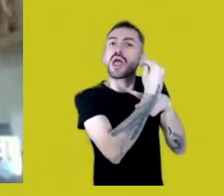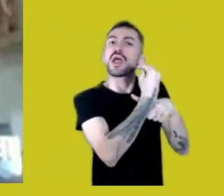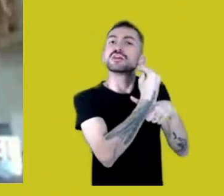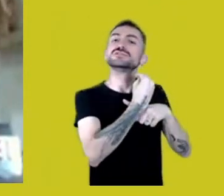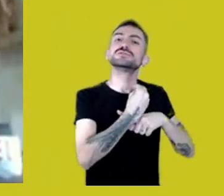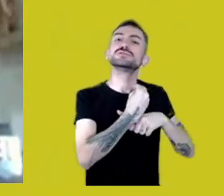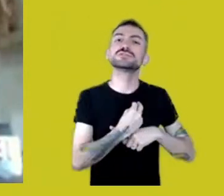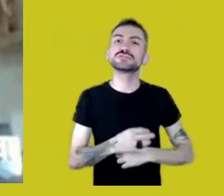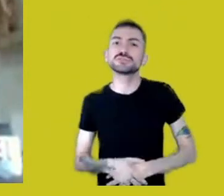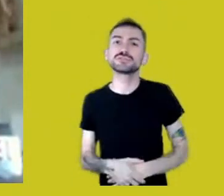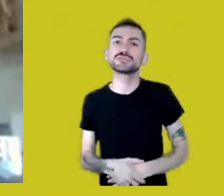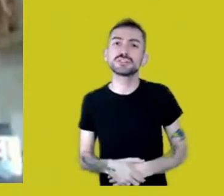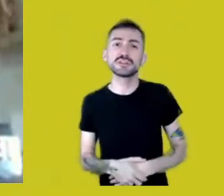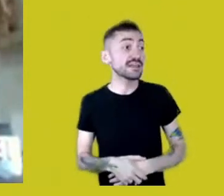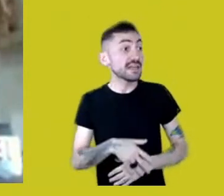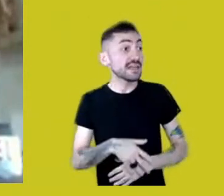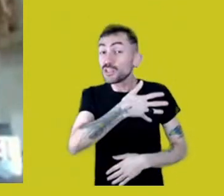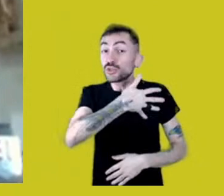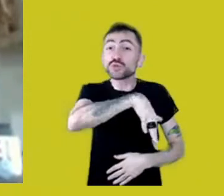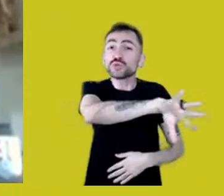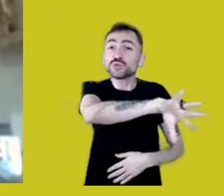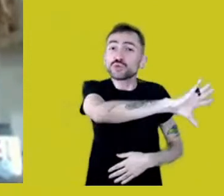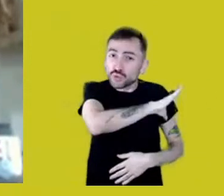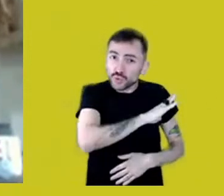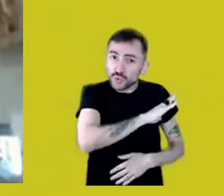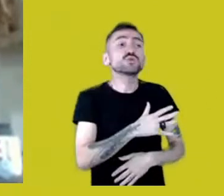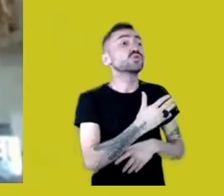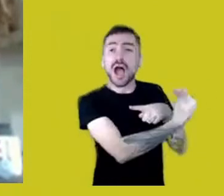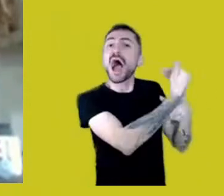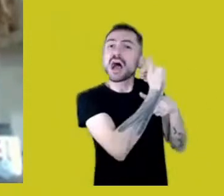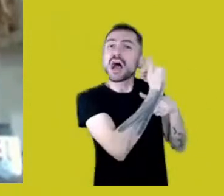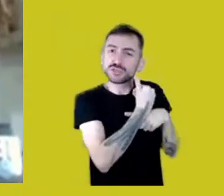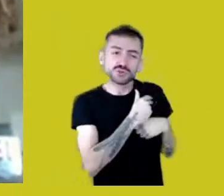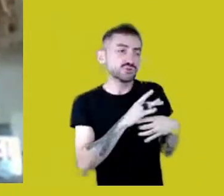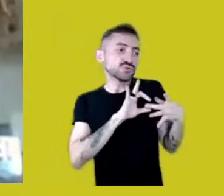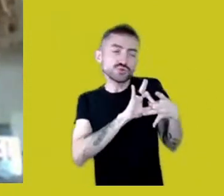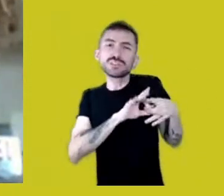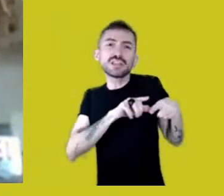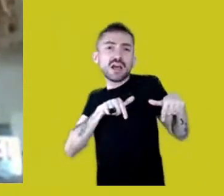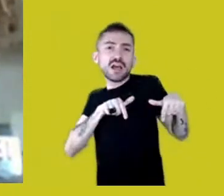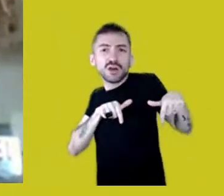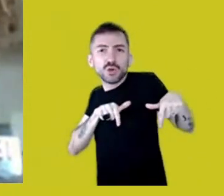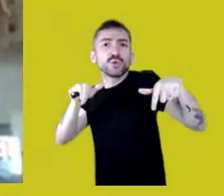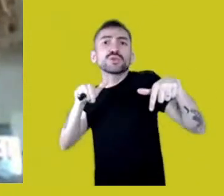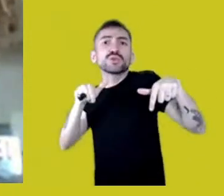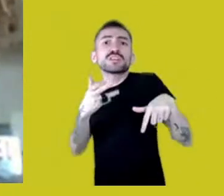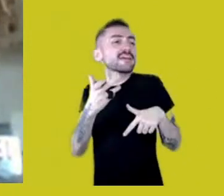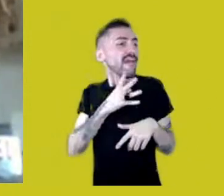They’re allied in the struggle, the resistance of our world,